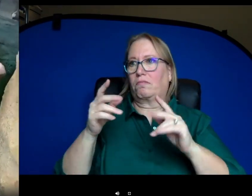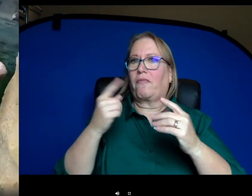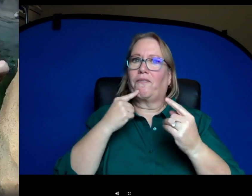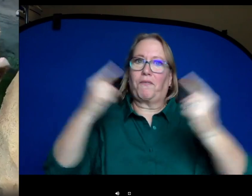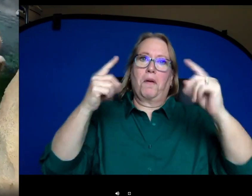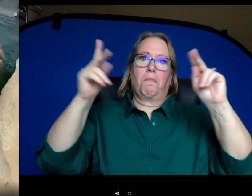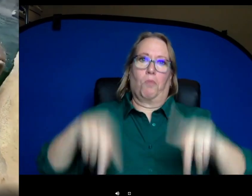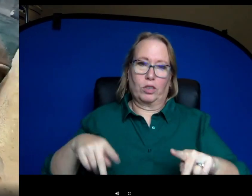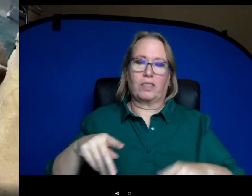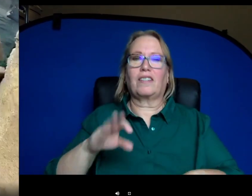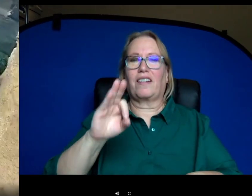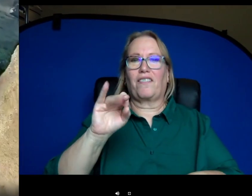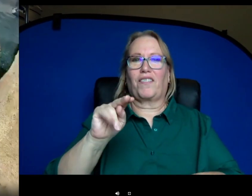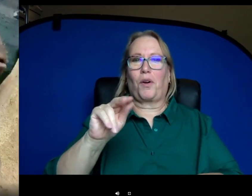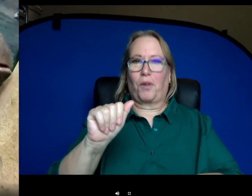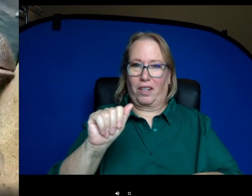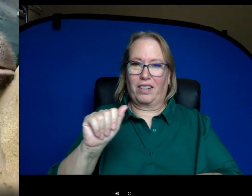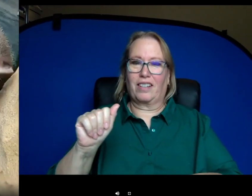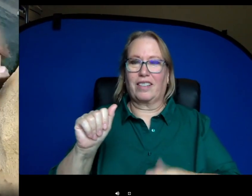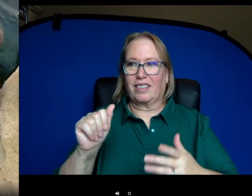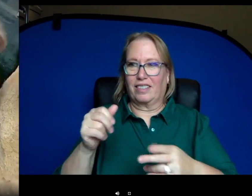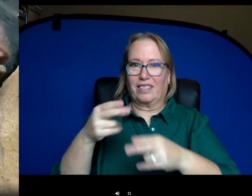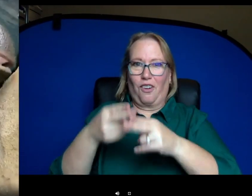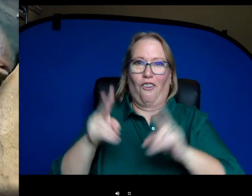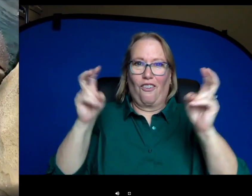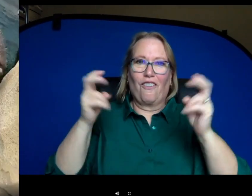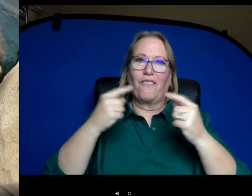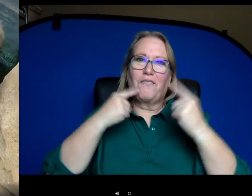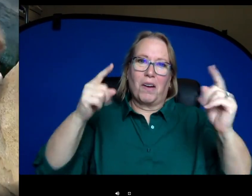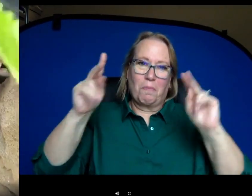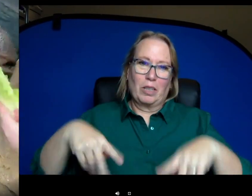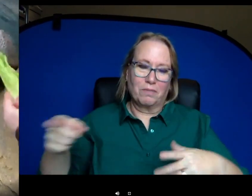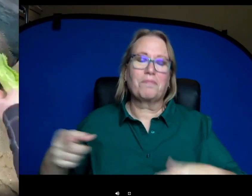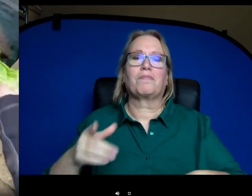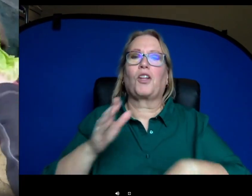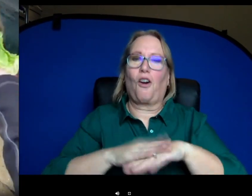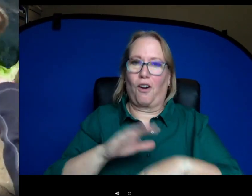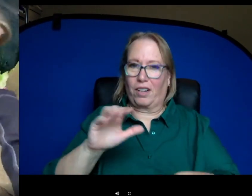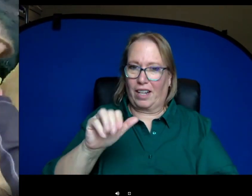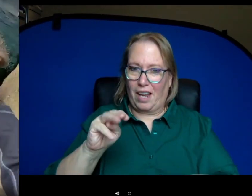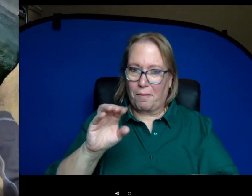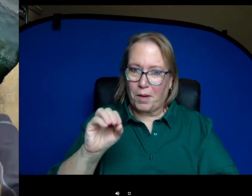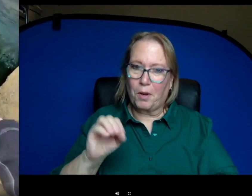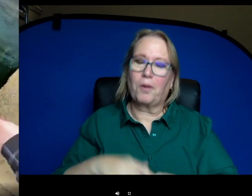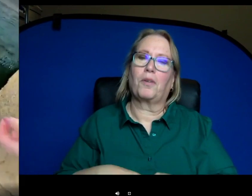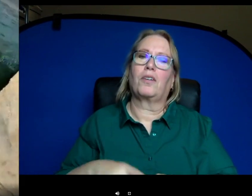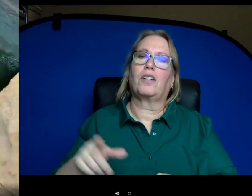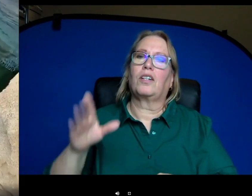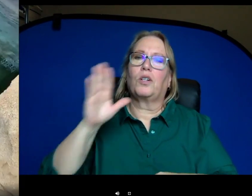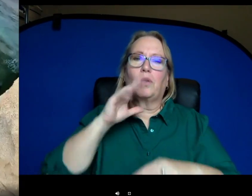Fiona is now considered a true celebrity. She is on cameo and um if you do buy a